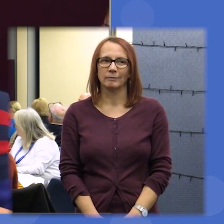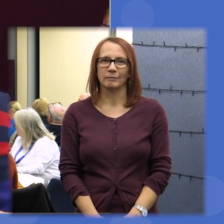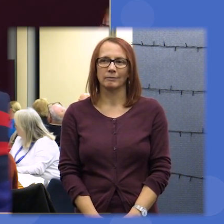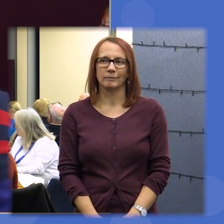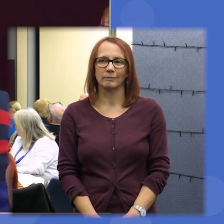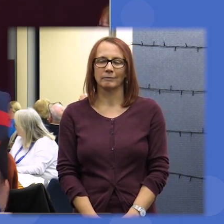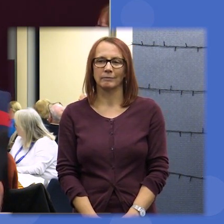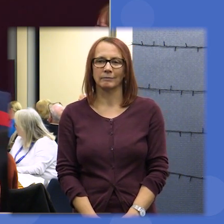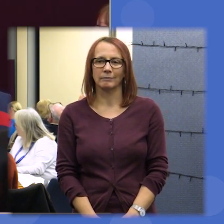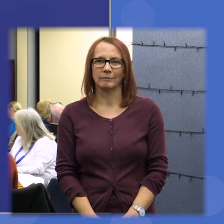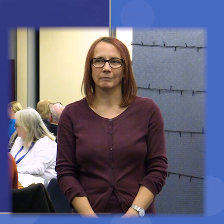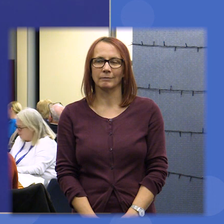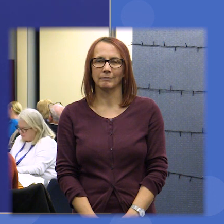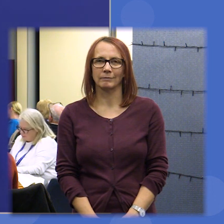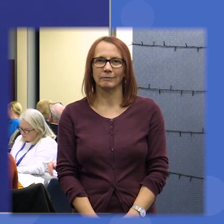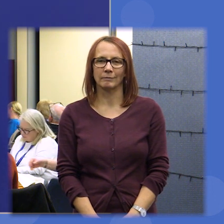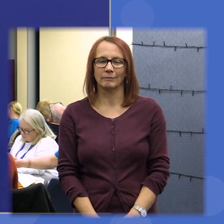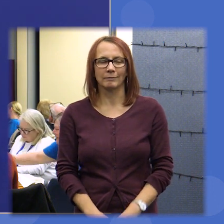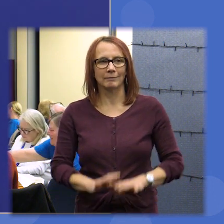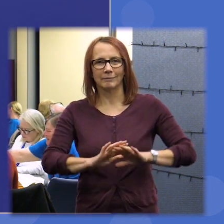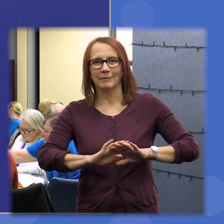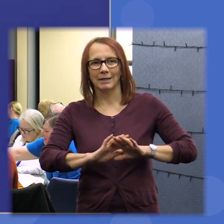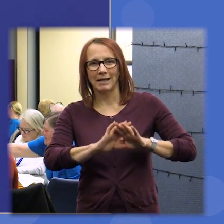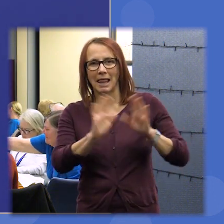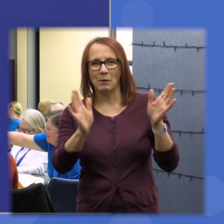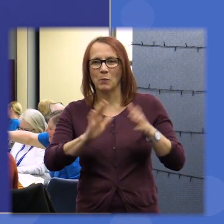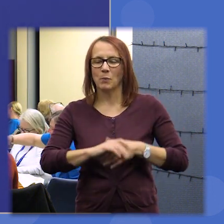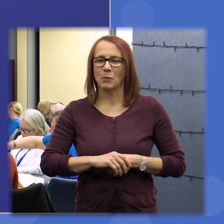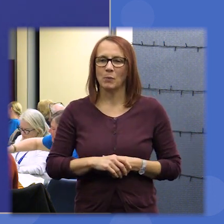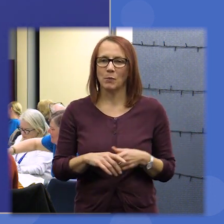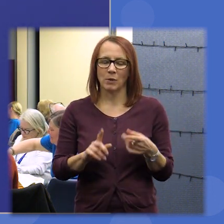you very much good afternoon table for table 13 our